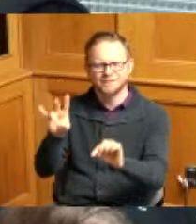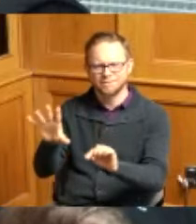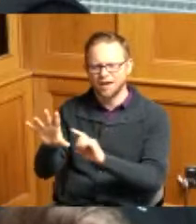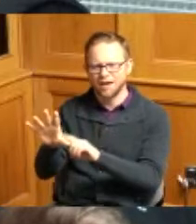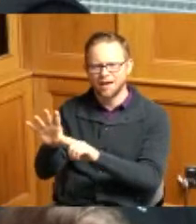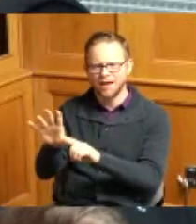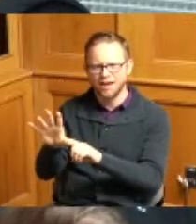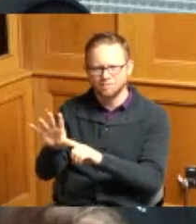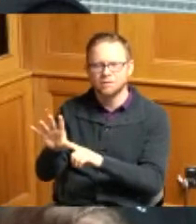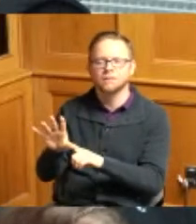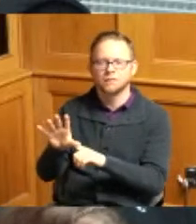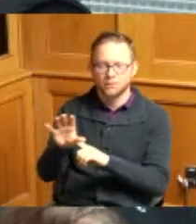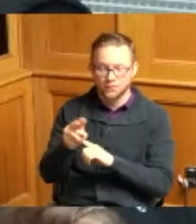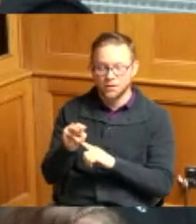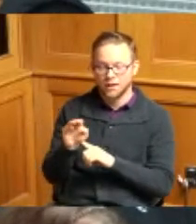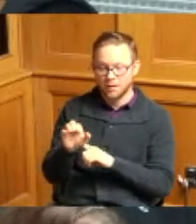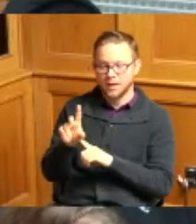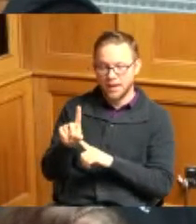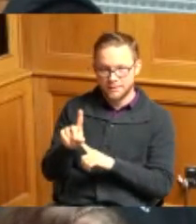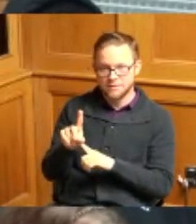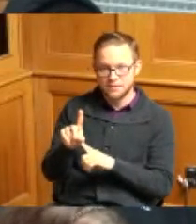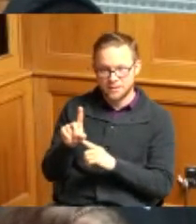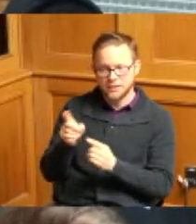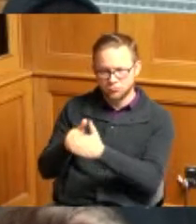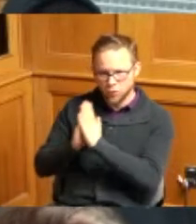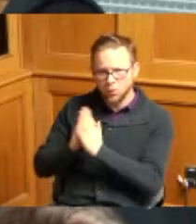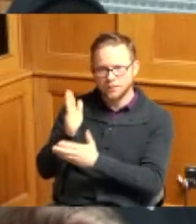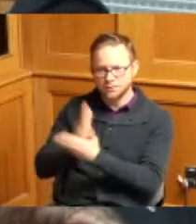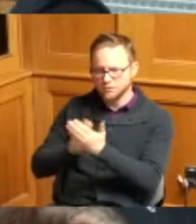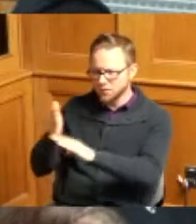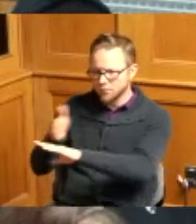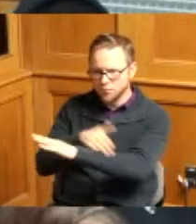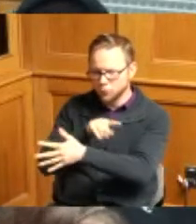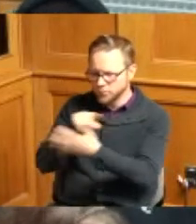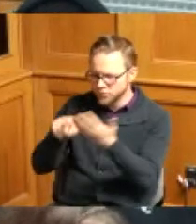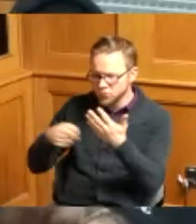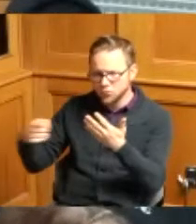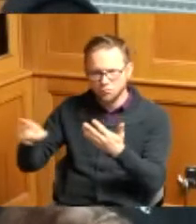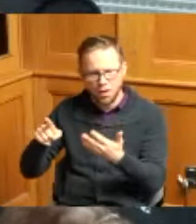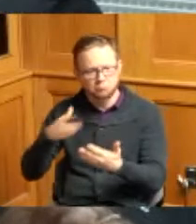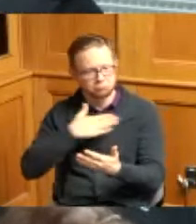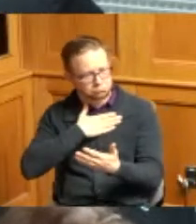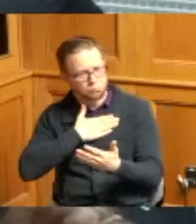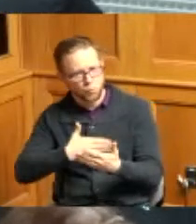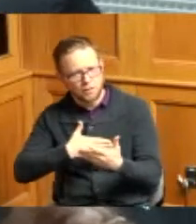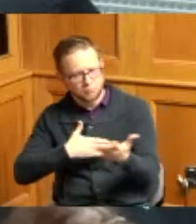MSD's requested improvements as part of their construction project so they will be bidding out